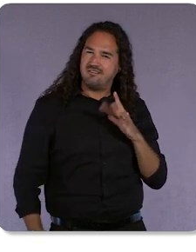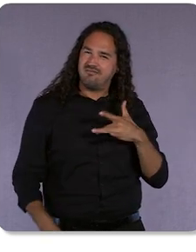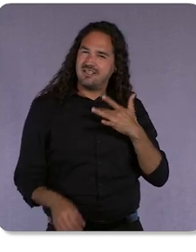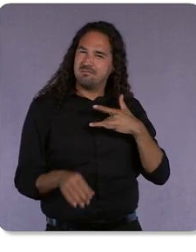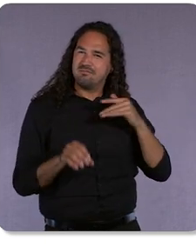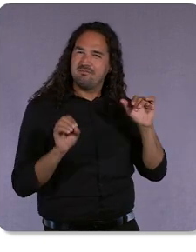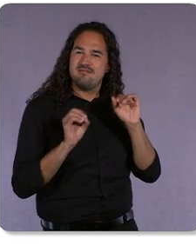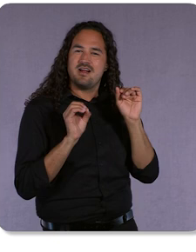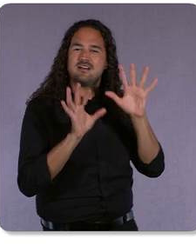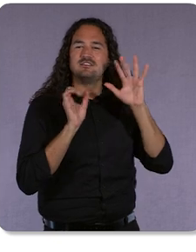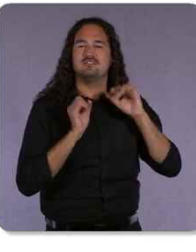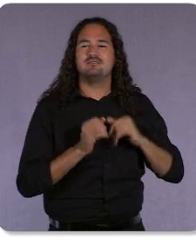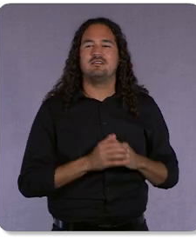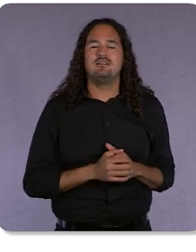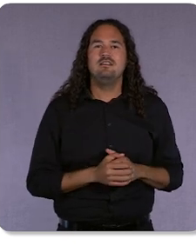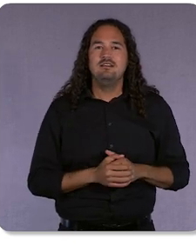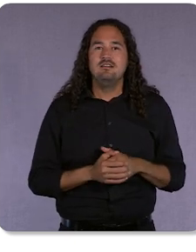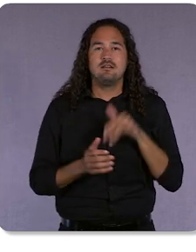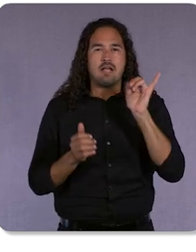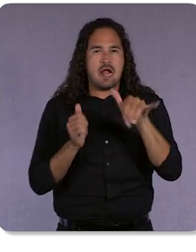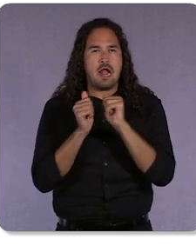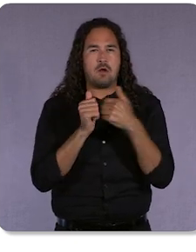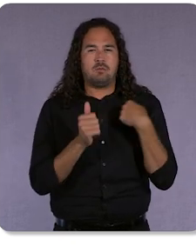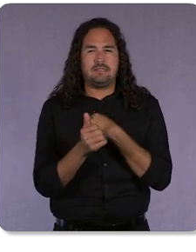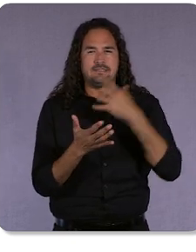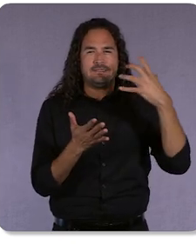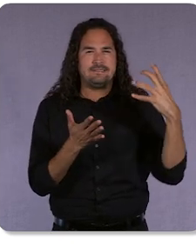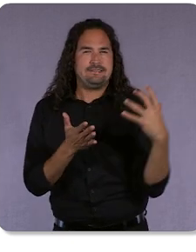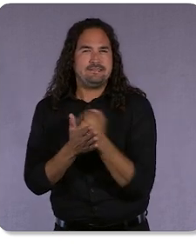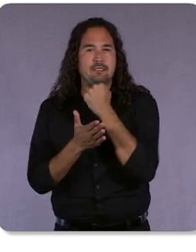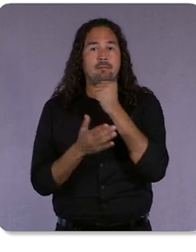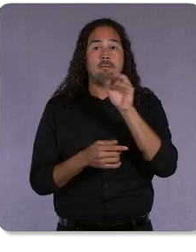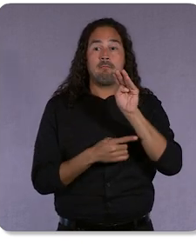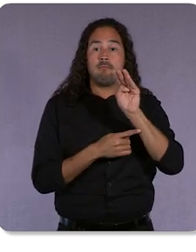That’s exactly how we harness the power of machine learning and automation through Google Ads: